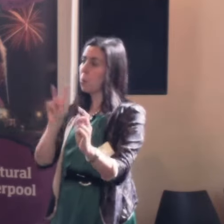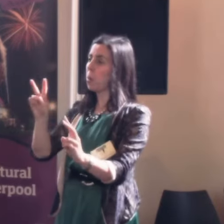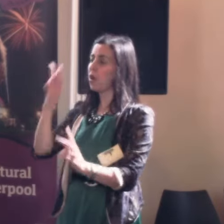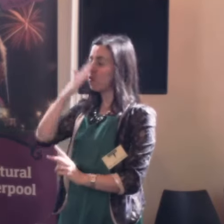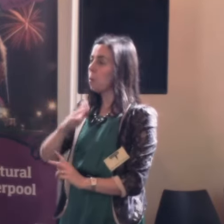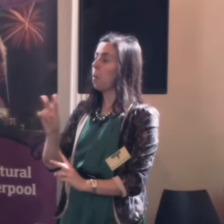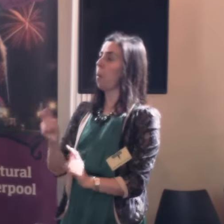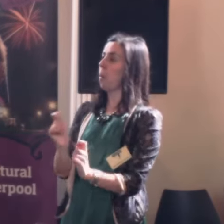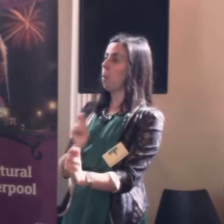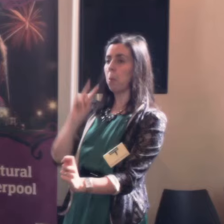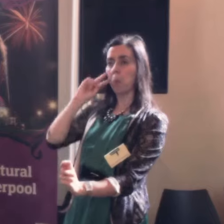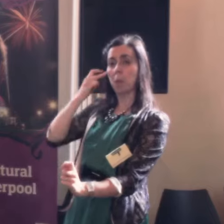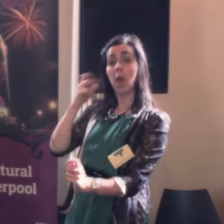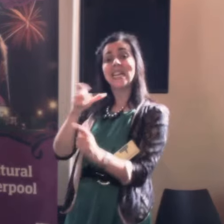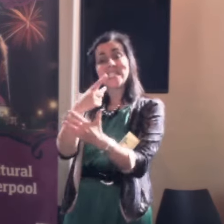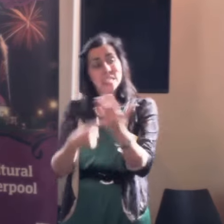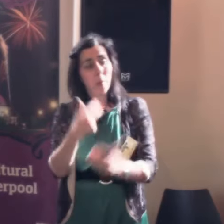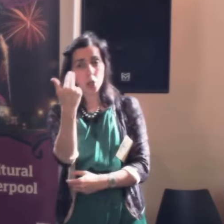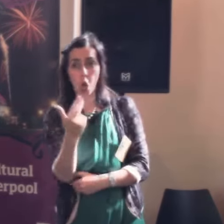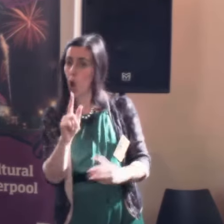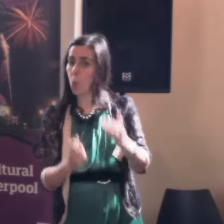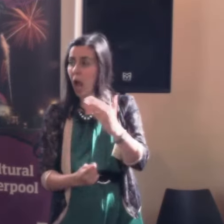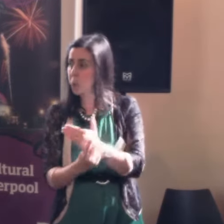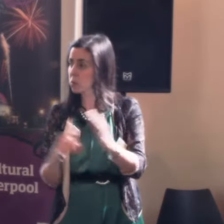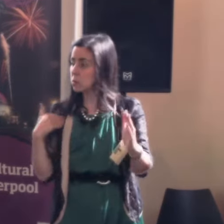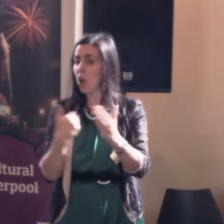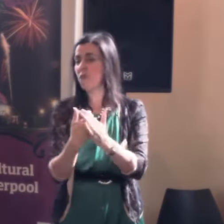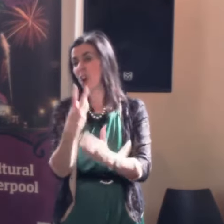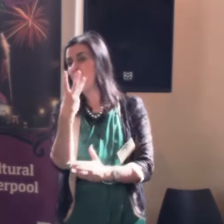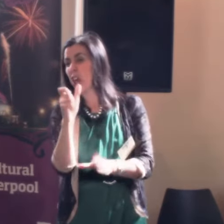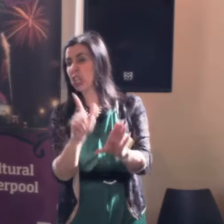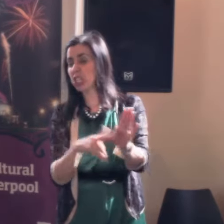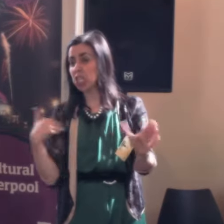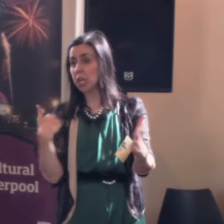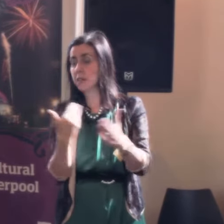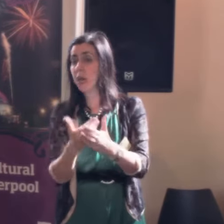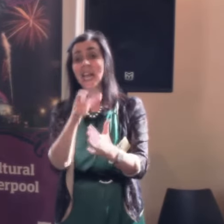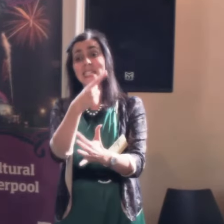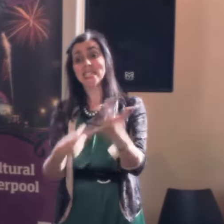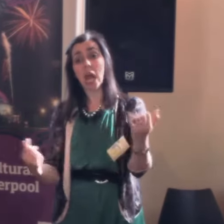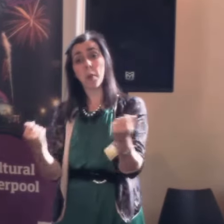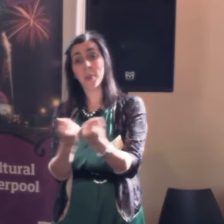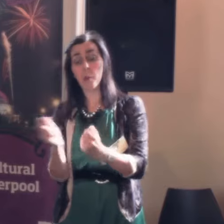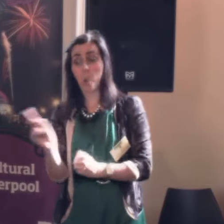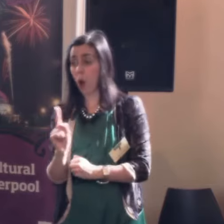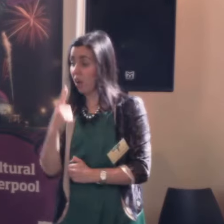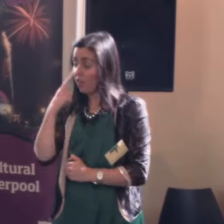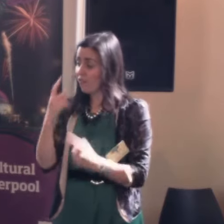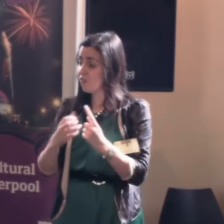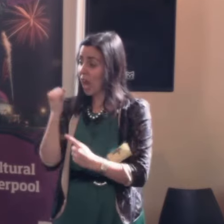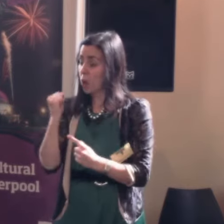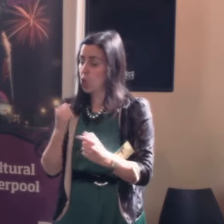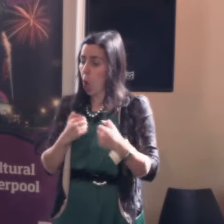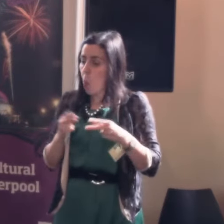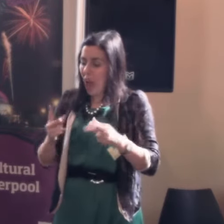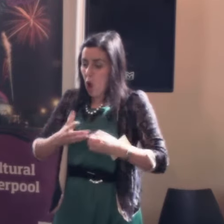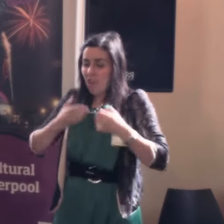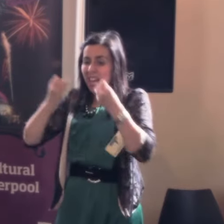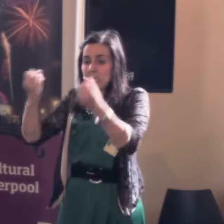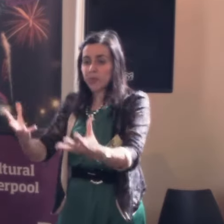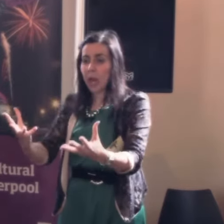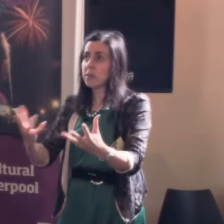And what's happened in disability arts over the last 30 years, is disabled people have found a way of expressing ourselves